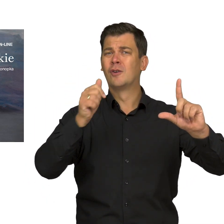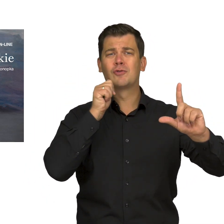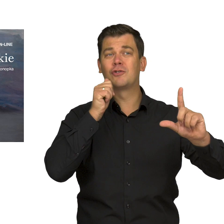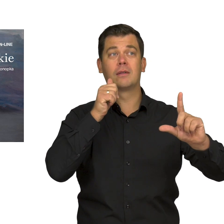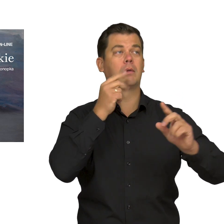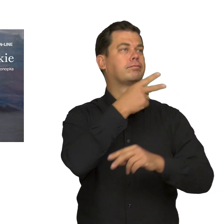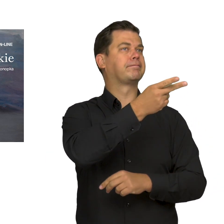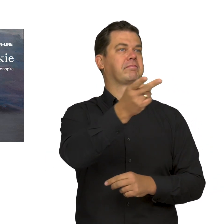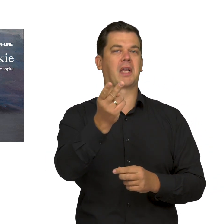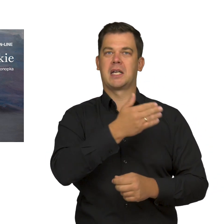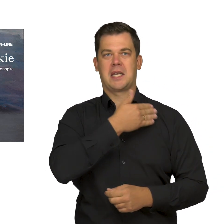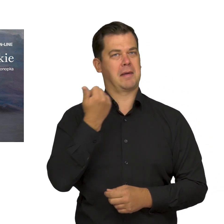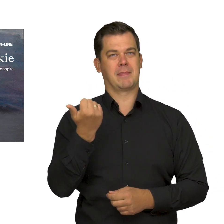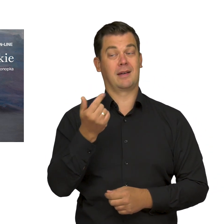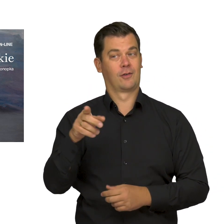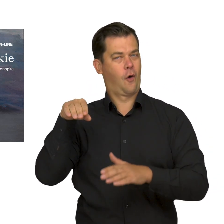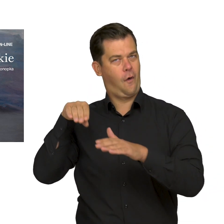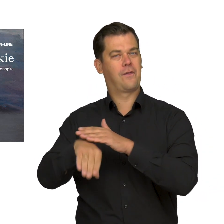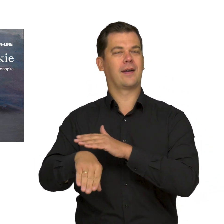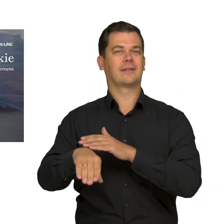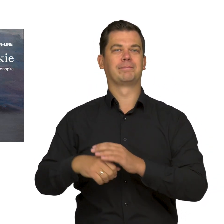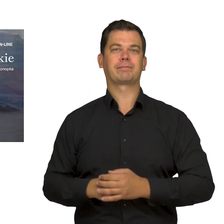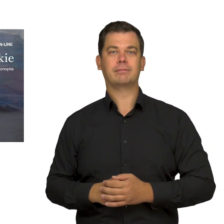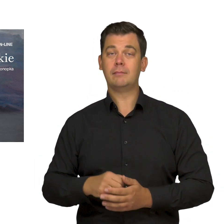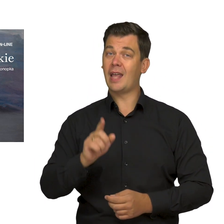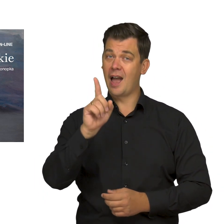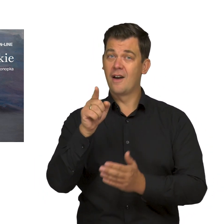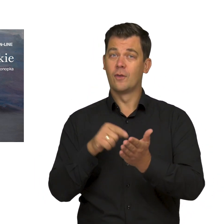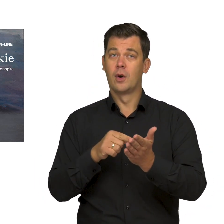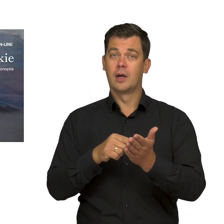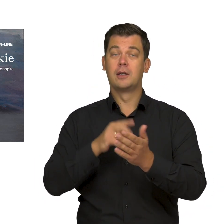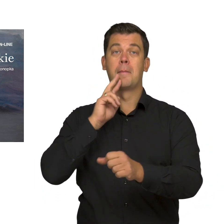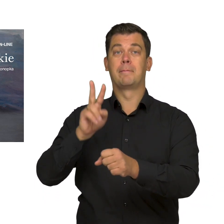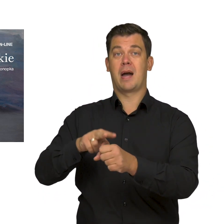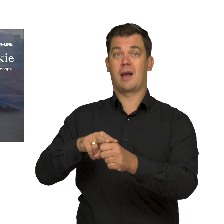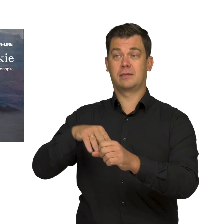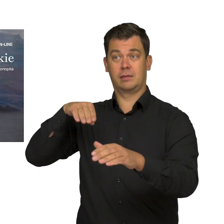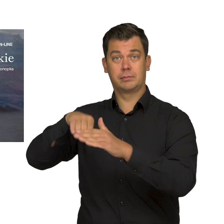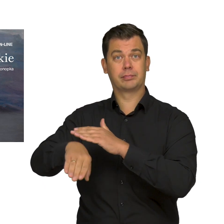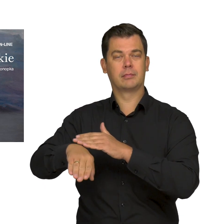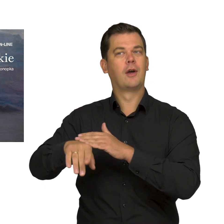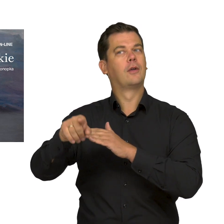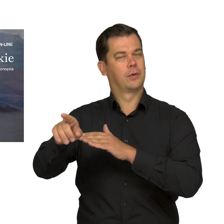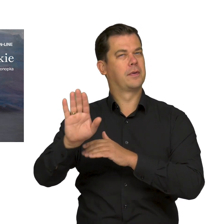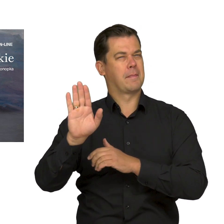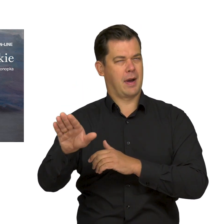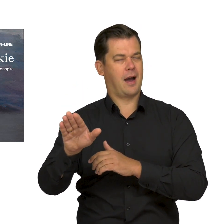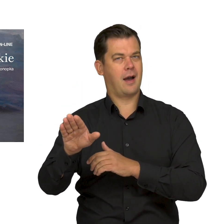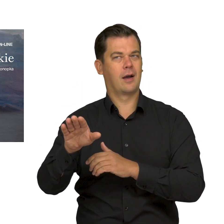that are not on display on an everyday basis. It is precisely in our storerooms.